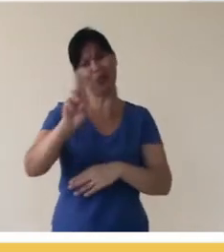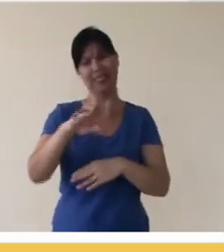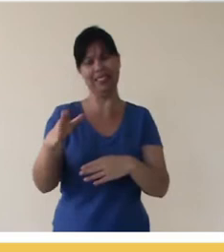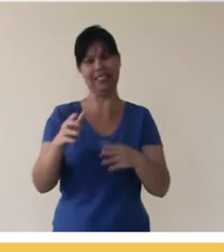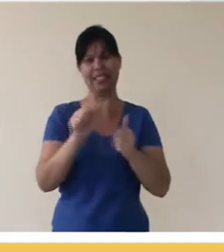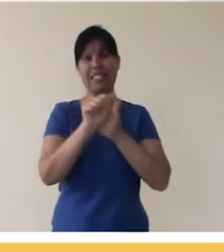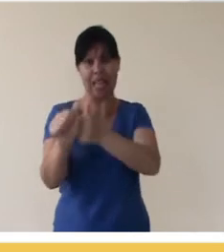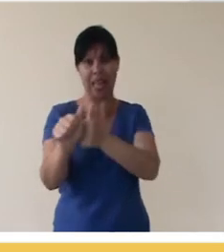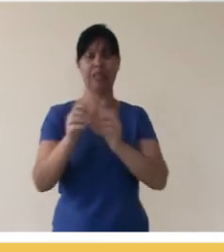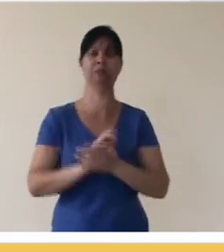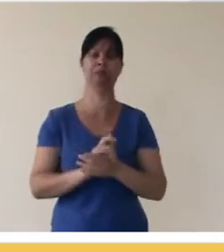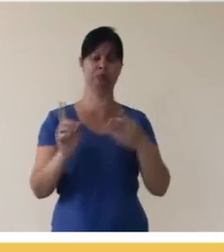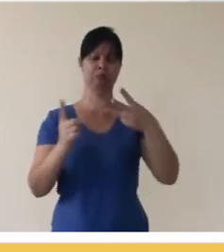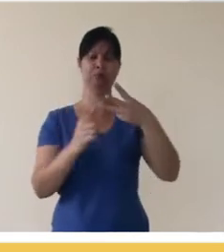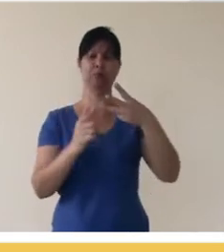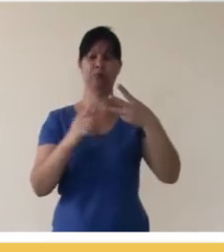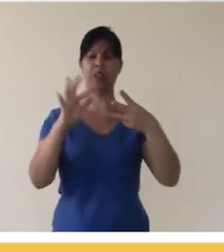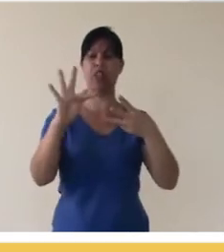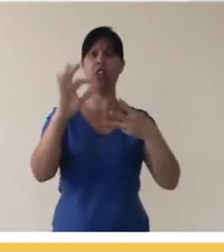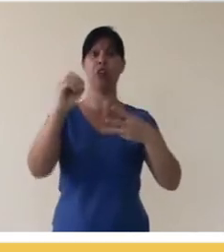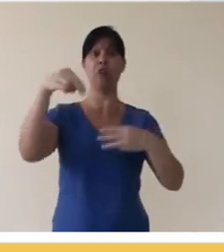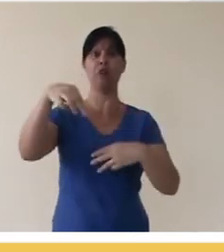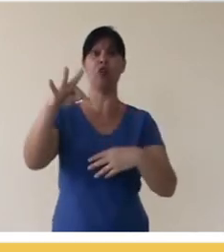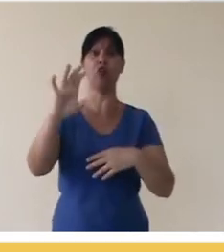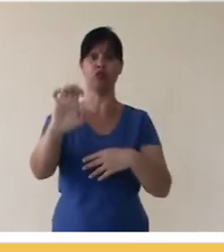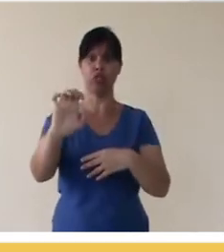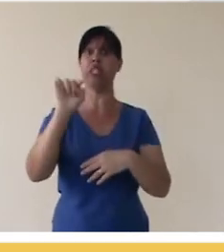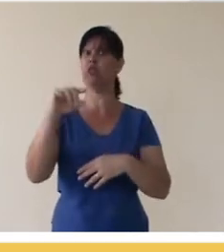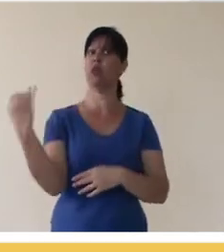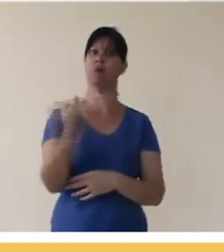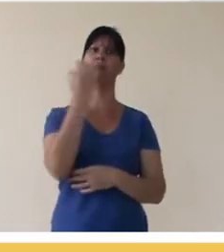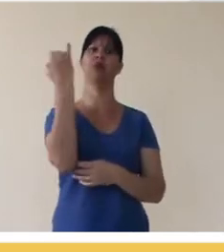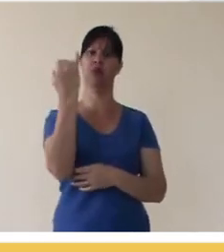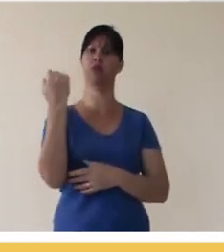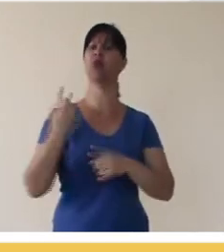we follow this pattern for almost everything; third is the source, this is extremely